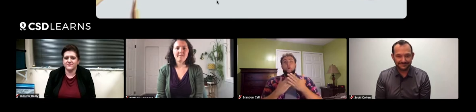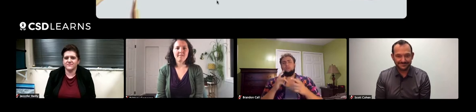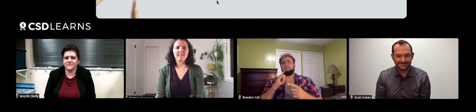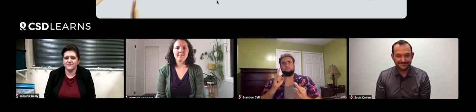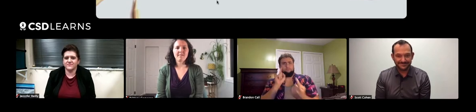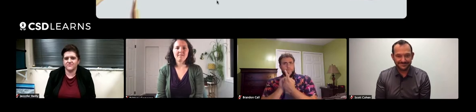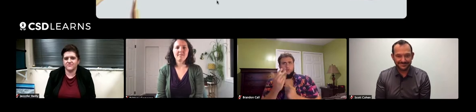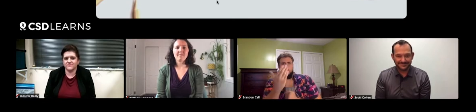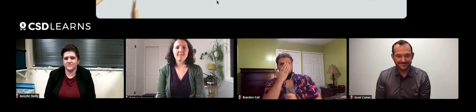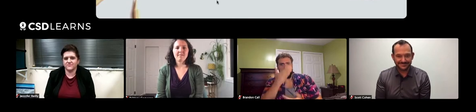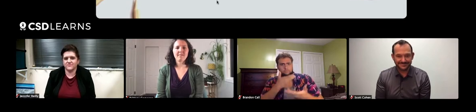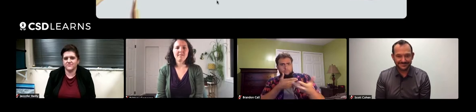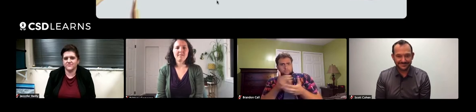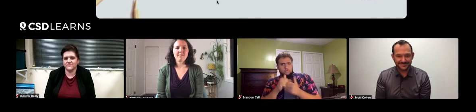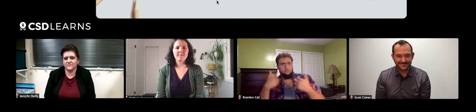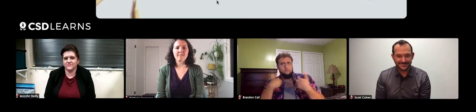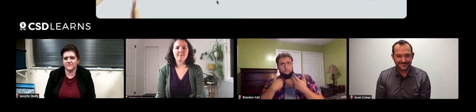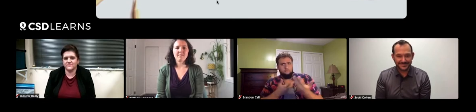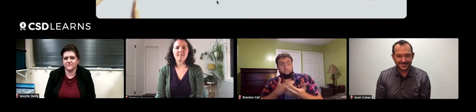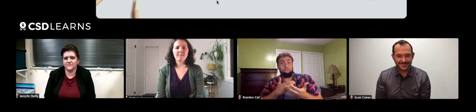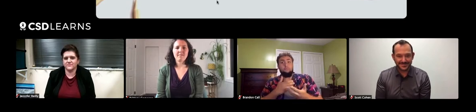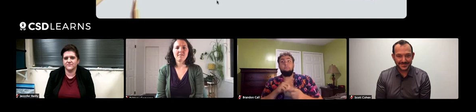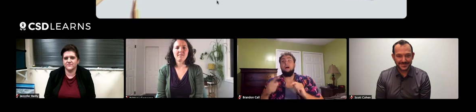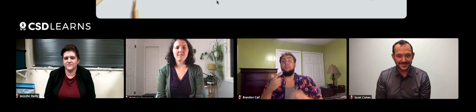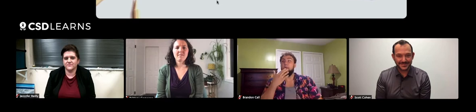is getting up close with the animals and creatures that are out there.